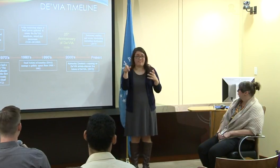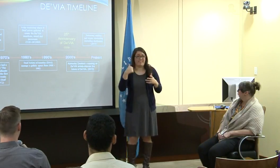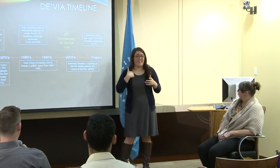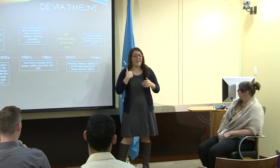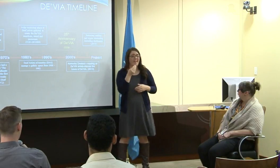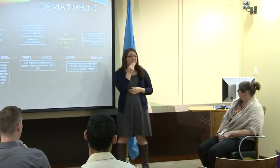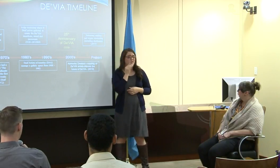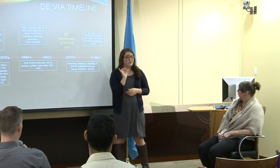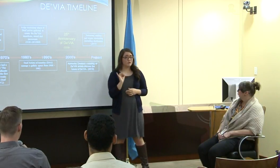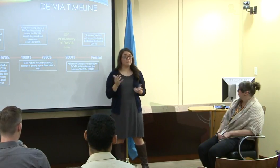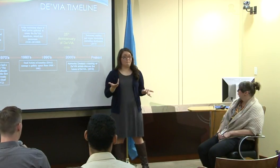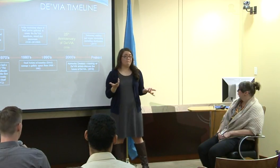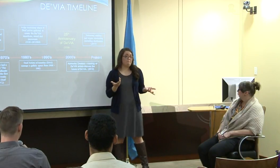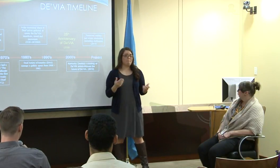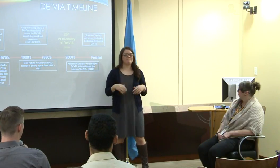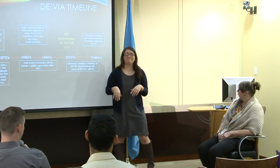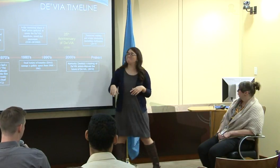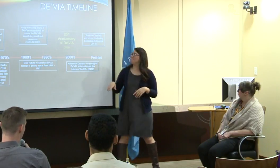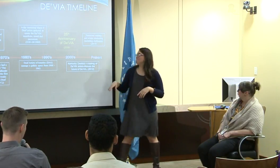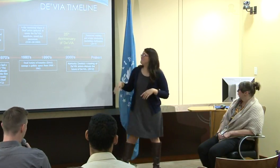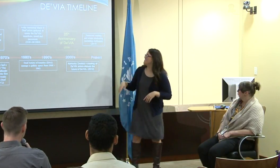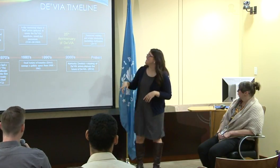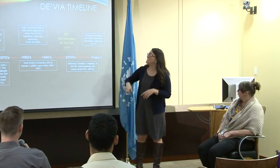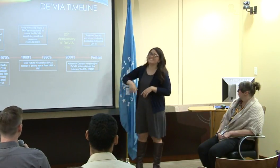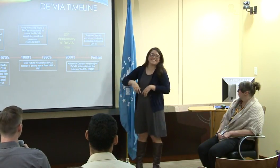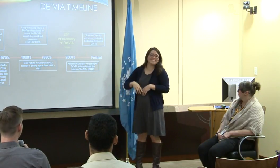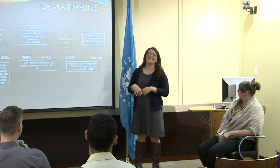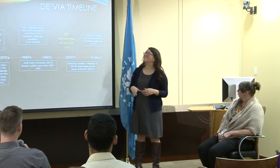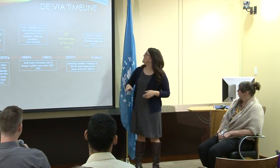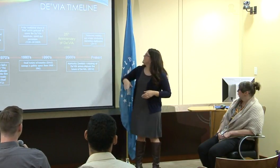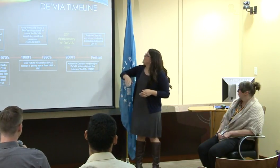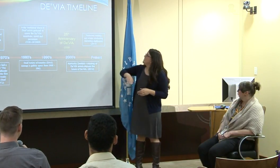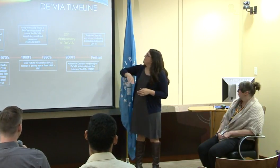So if you ever have a chance to go, they have food as well.